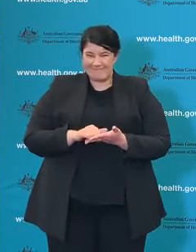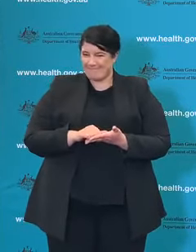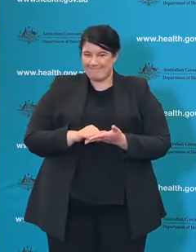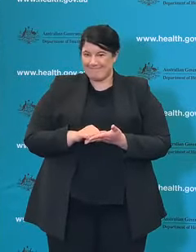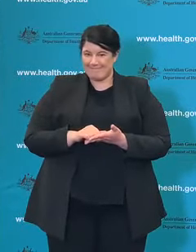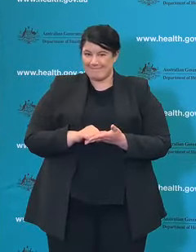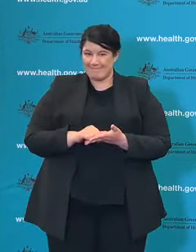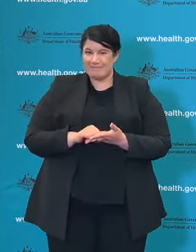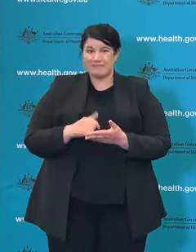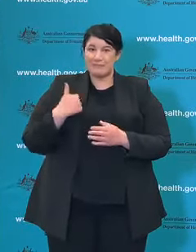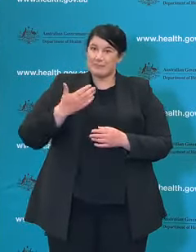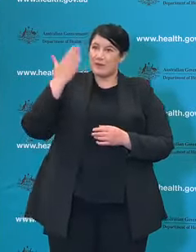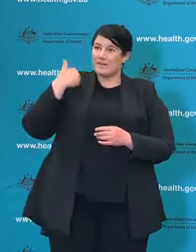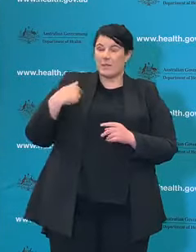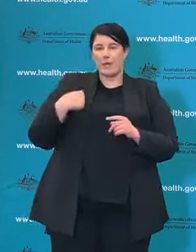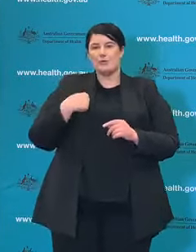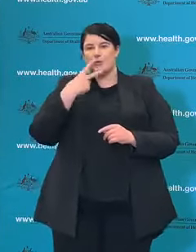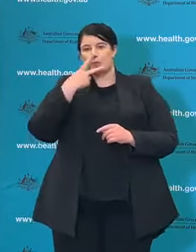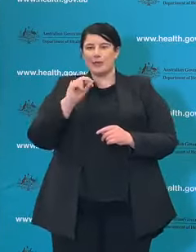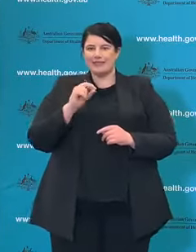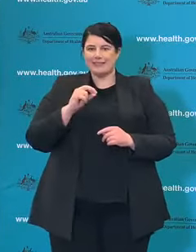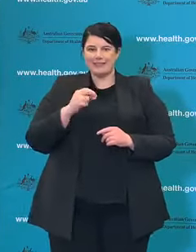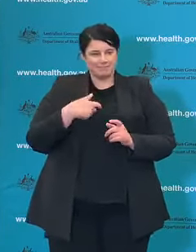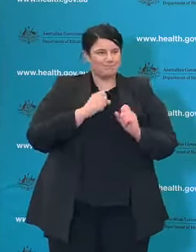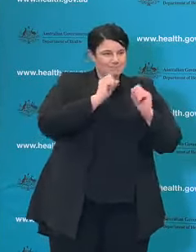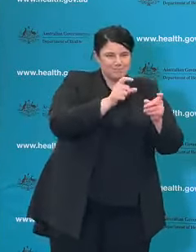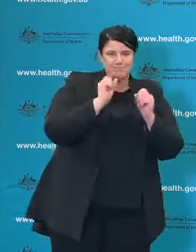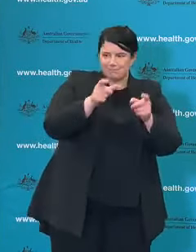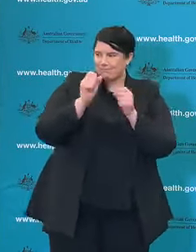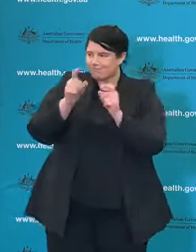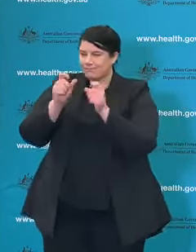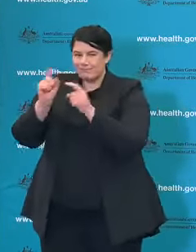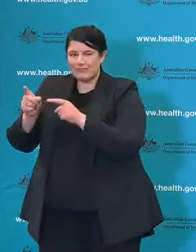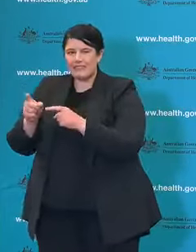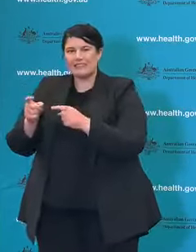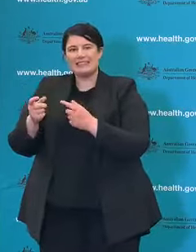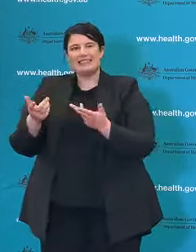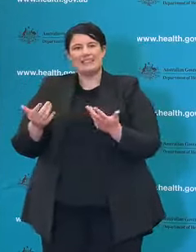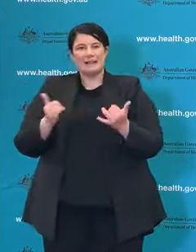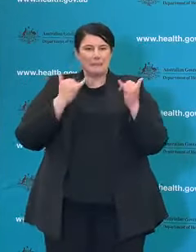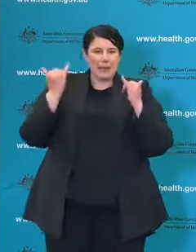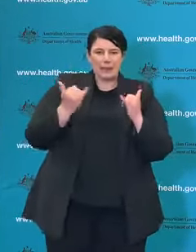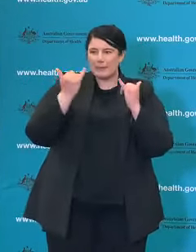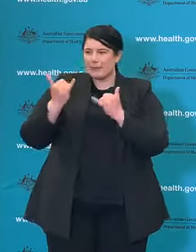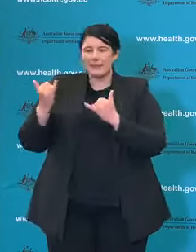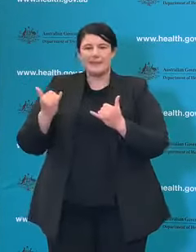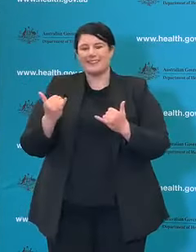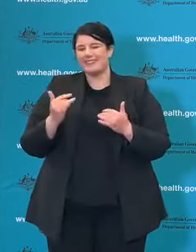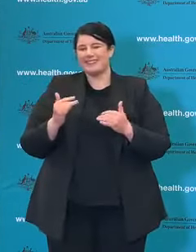20 once, and there will be people who remain in their 20's after that pandemic when this is all over.